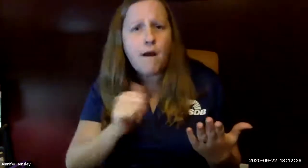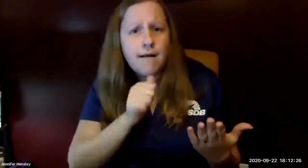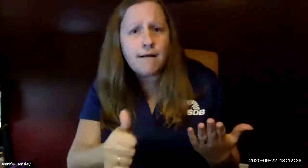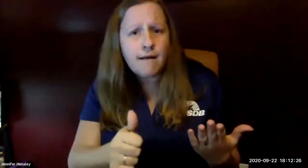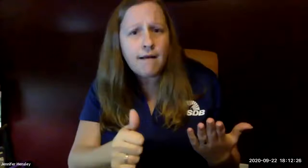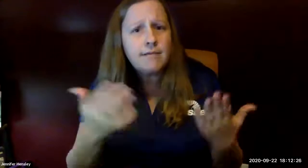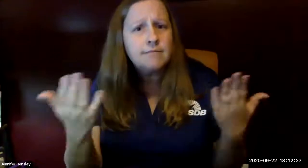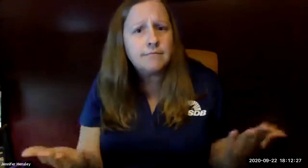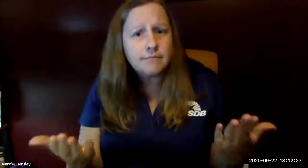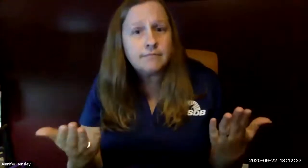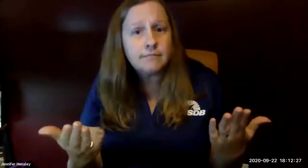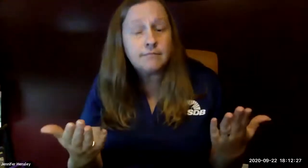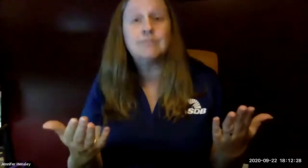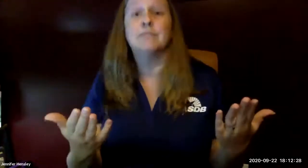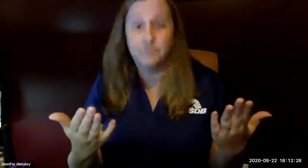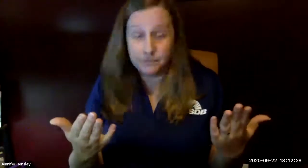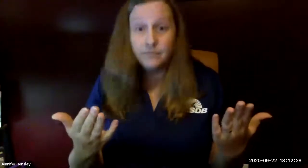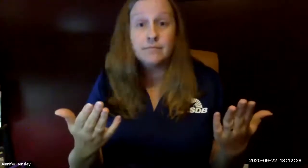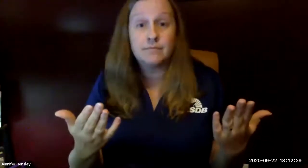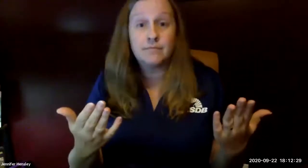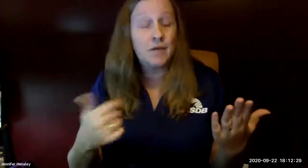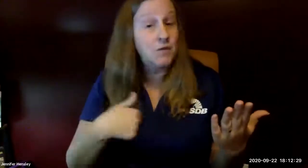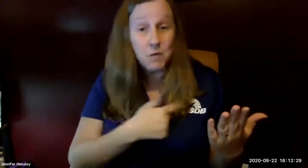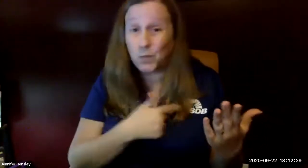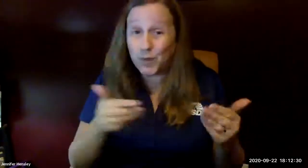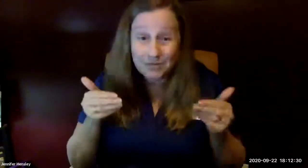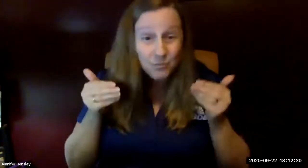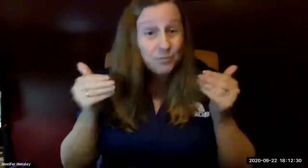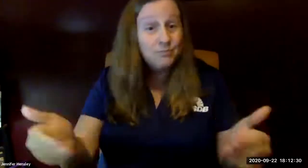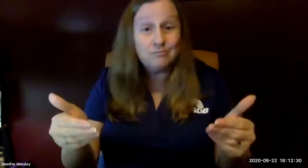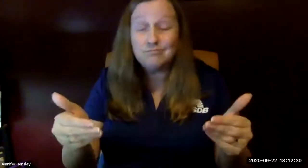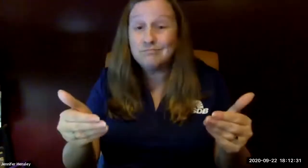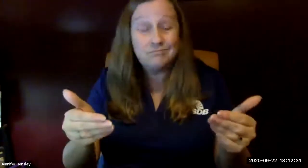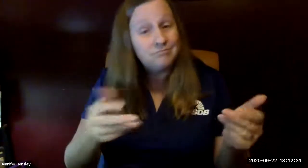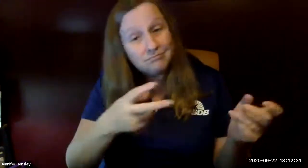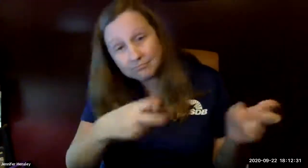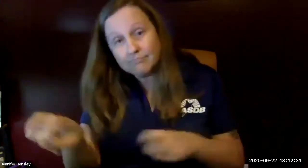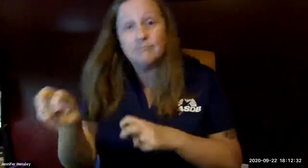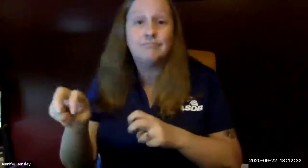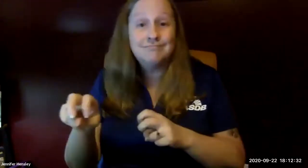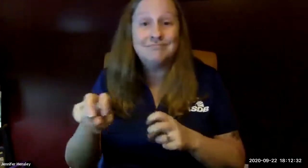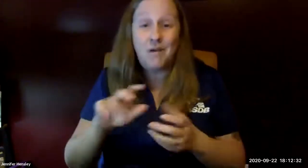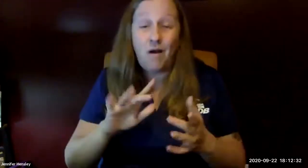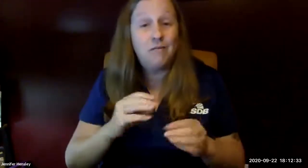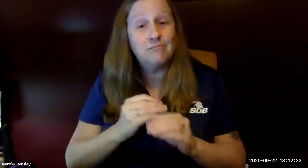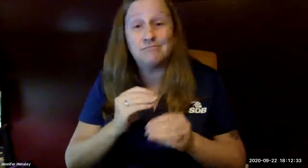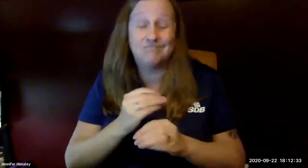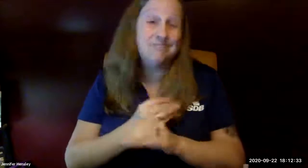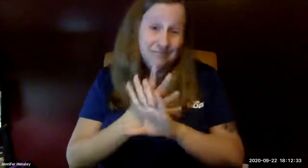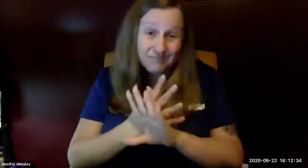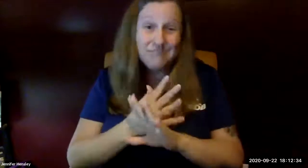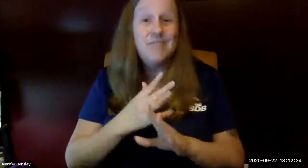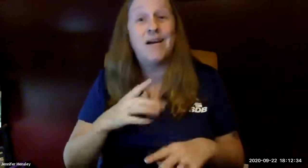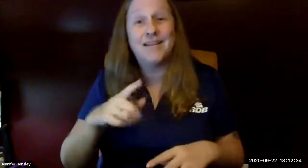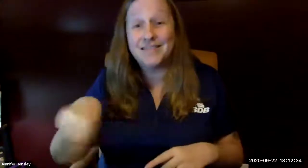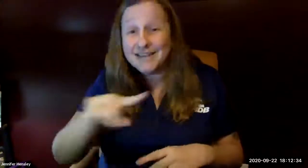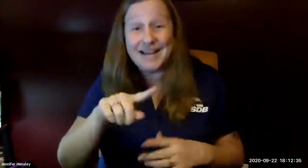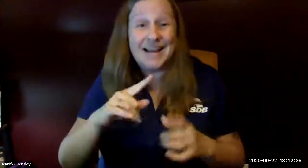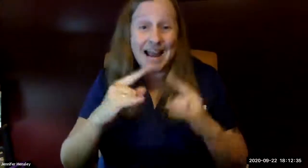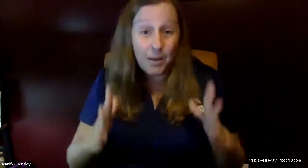moving camp leap to an online format